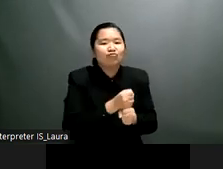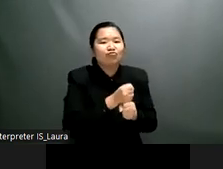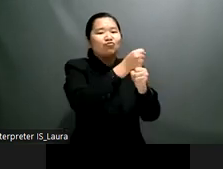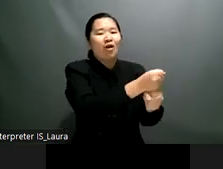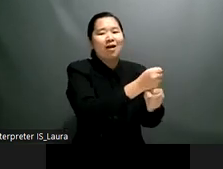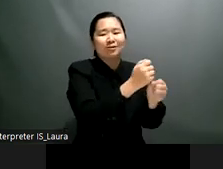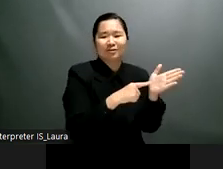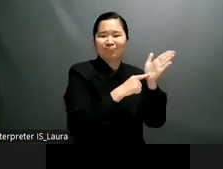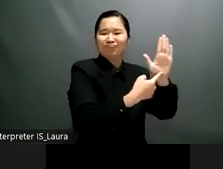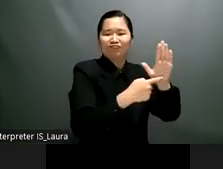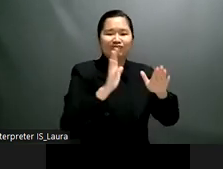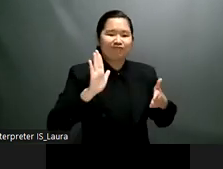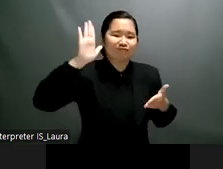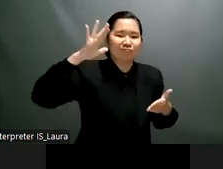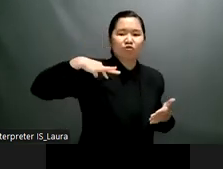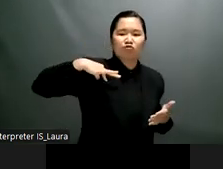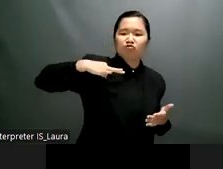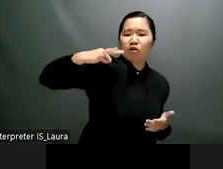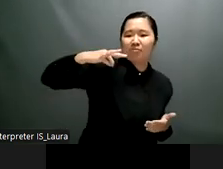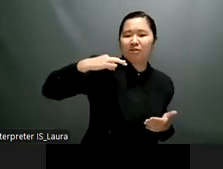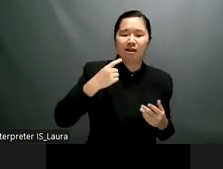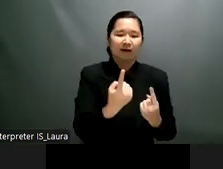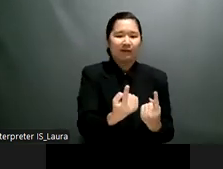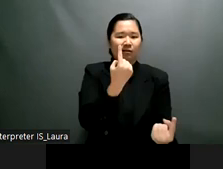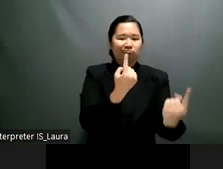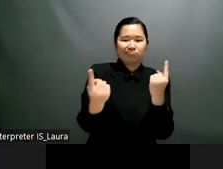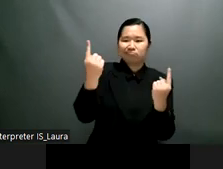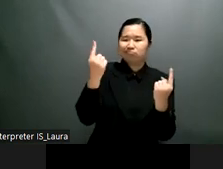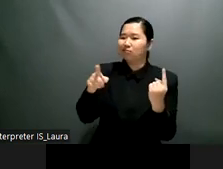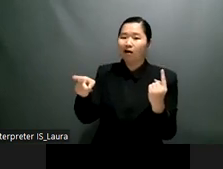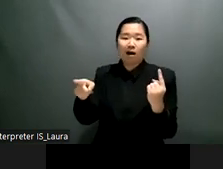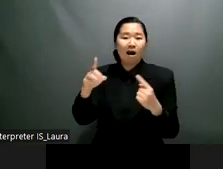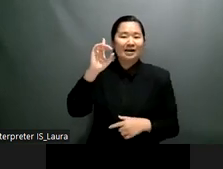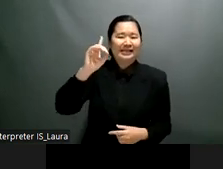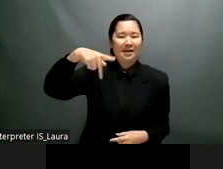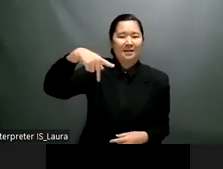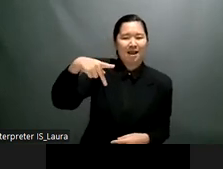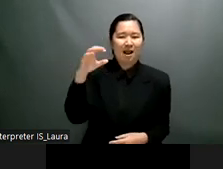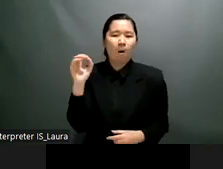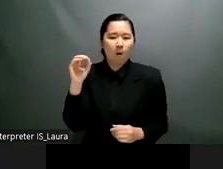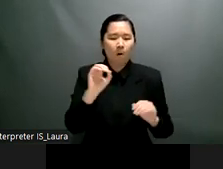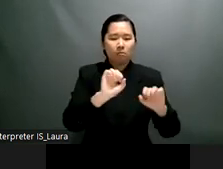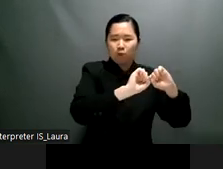and realizing these ambitions requires capacity